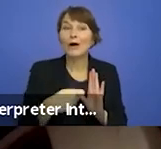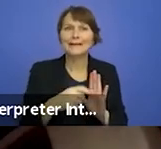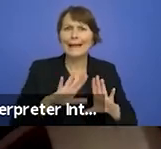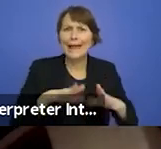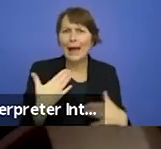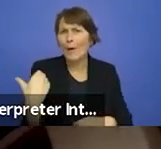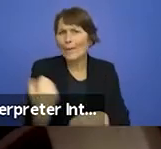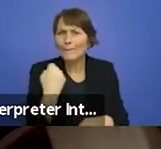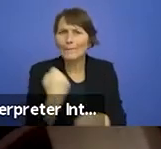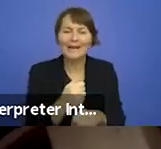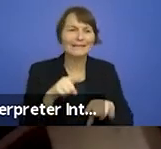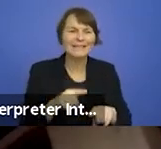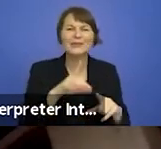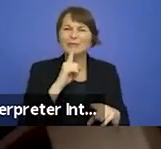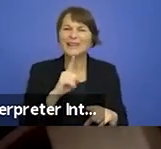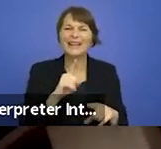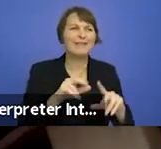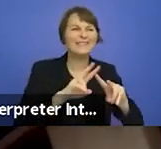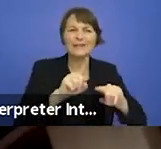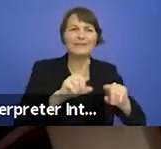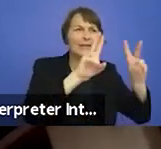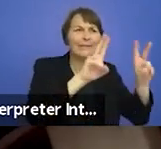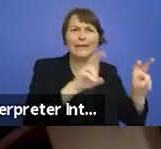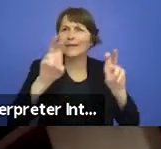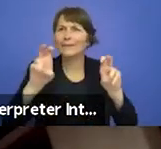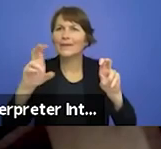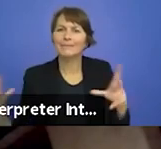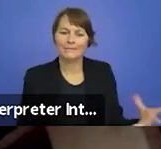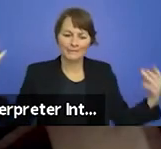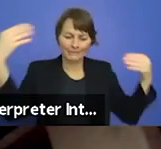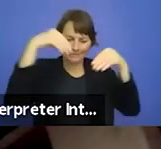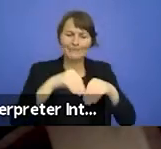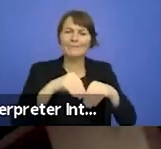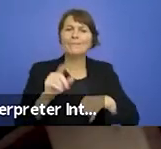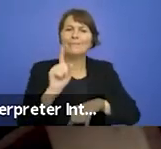exactly the themes it represents on stage. How do we live together ? How do we collaborate across